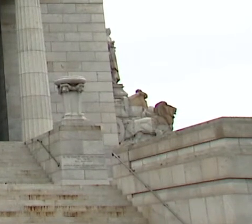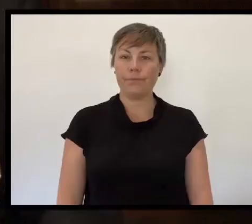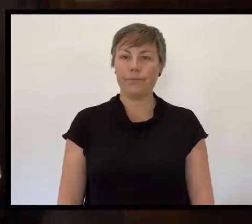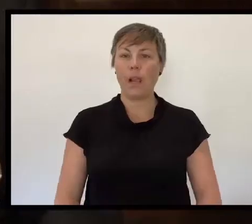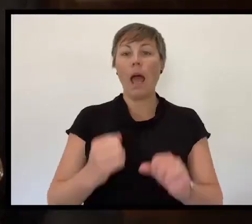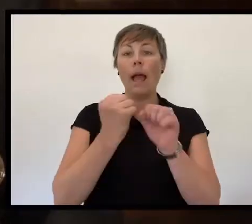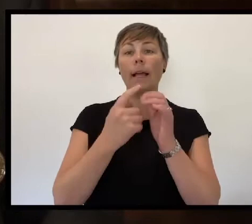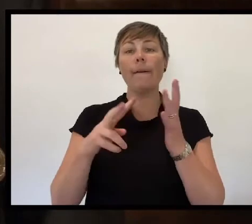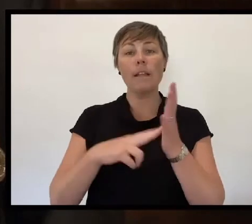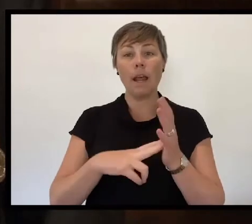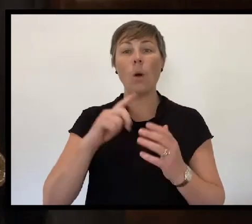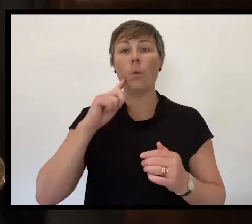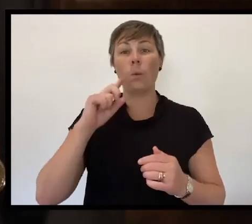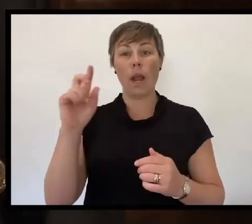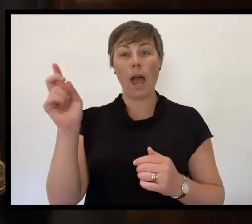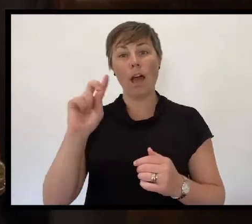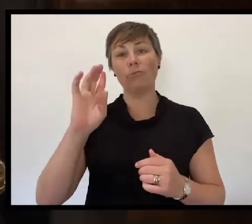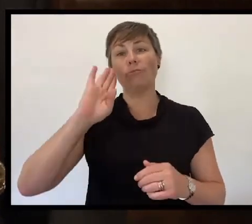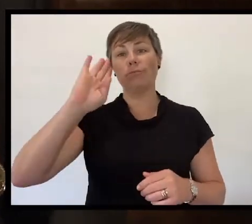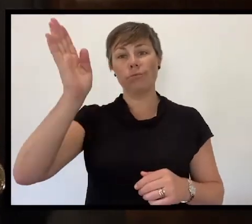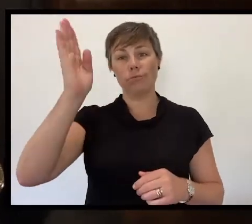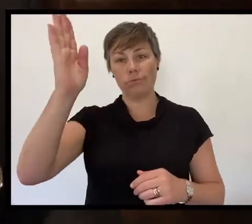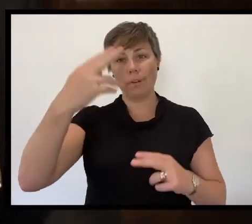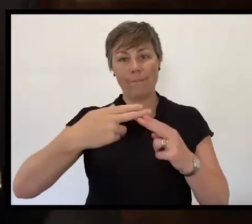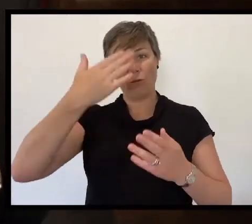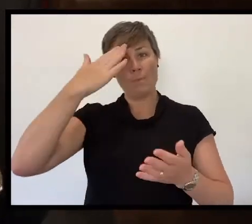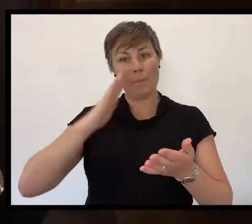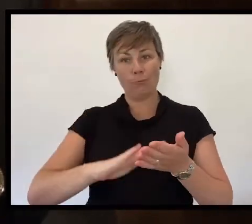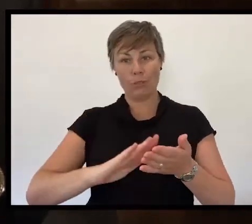The Governor will now present the Remembrance Day Address